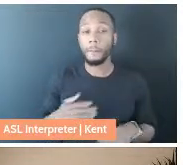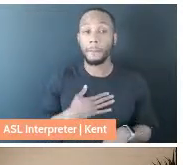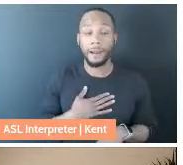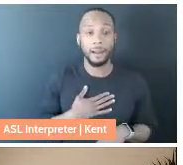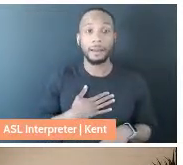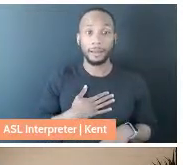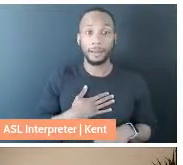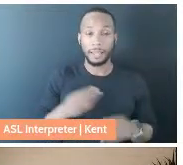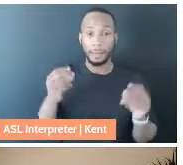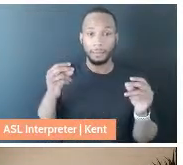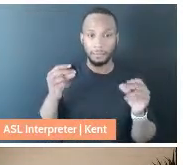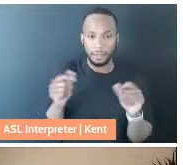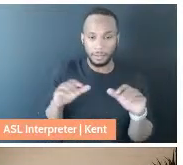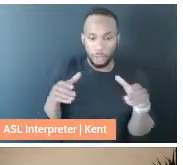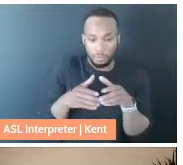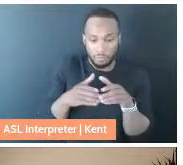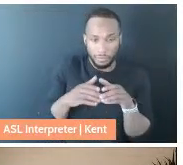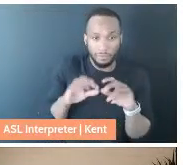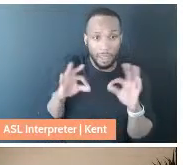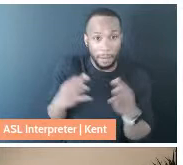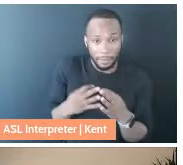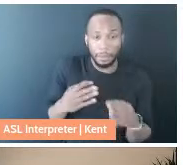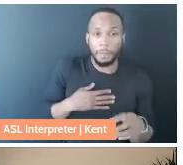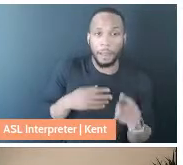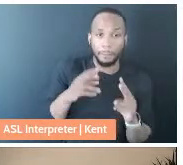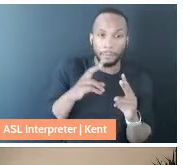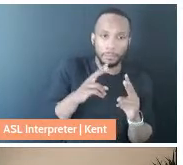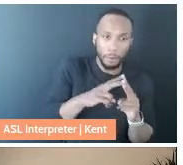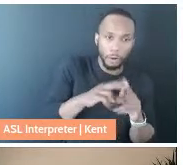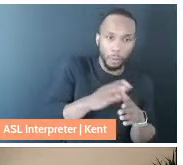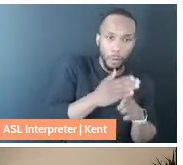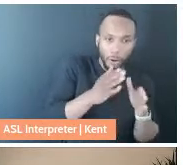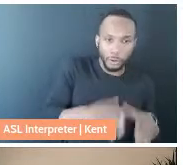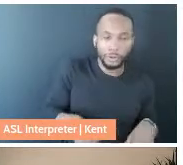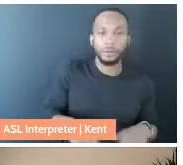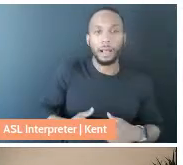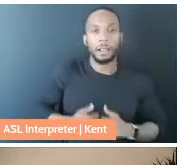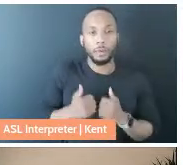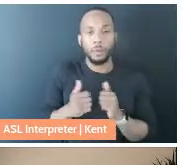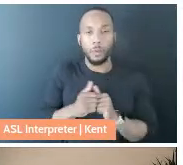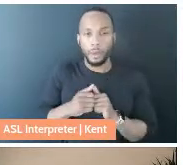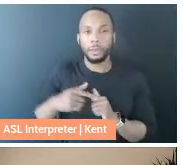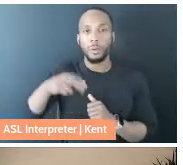immediate family, which is my partner. And I also live with queer chosen family and my kid.